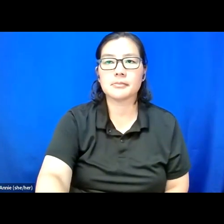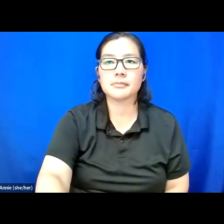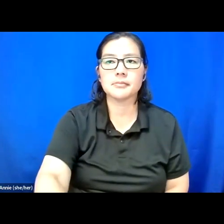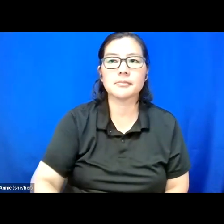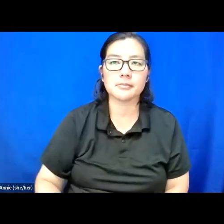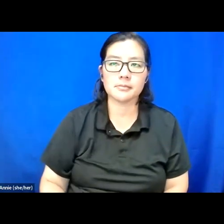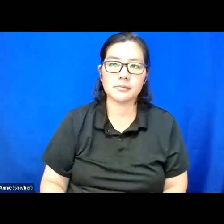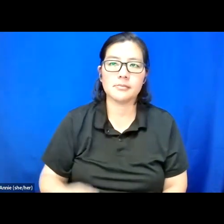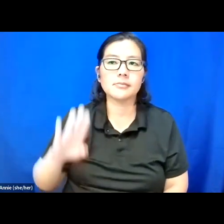Badger care.